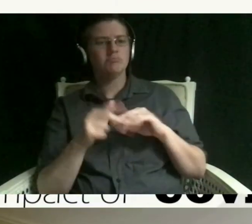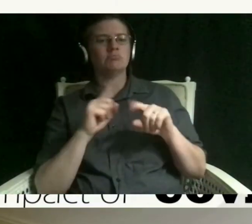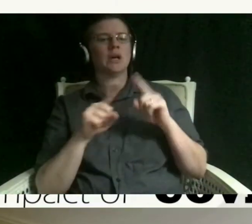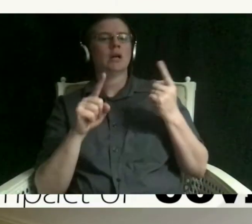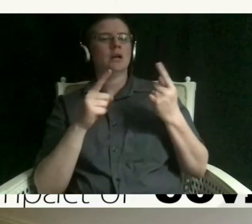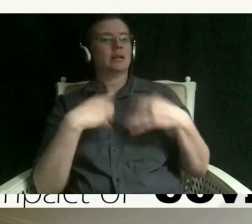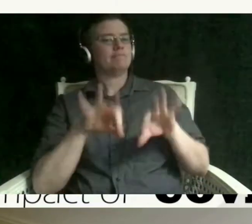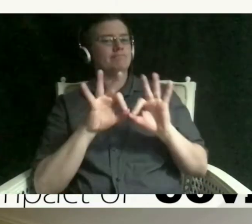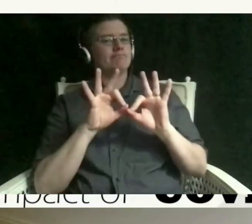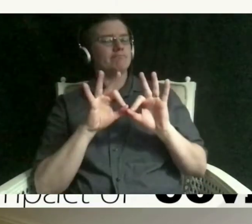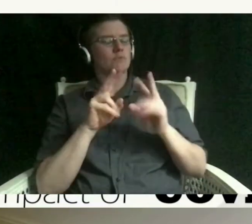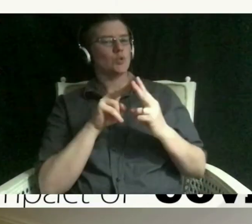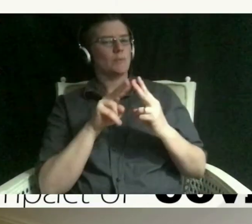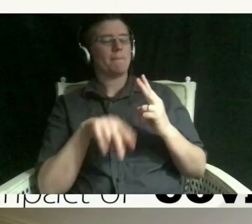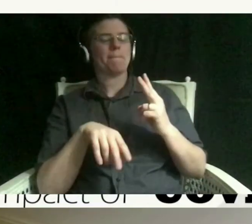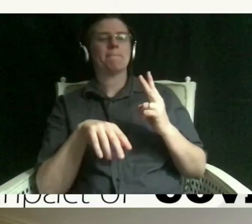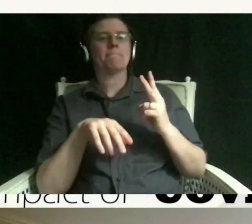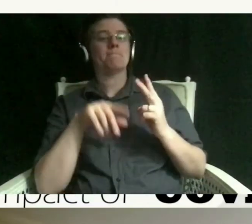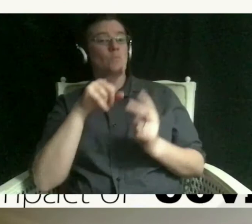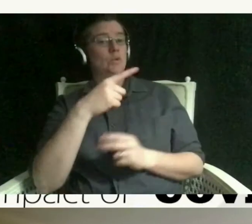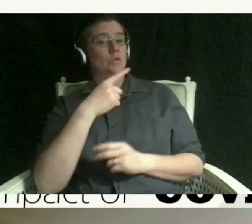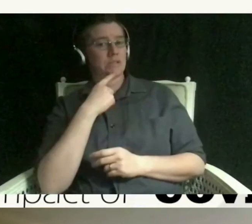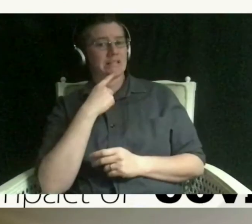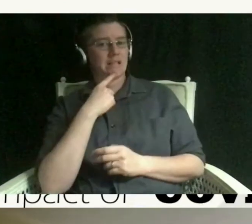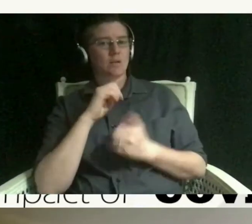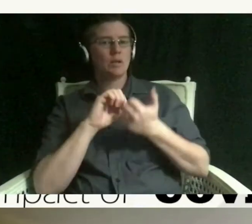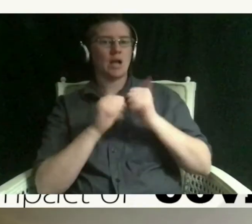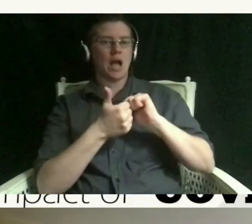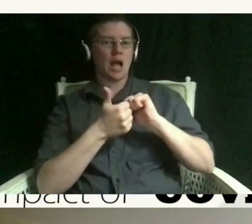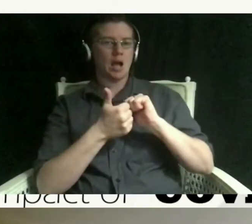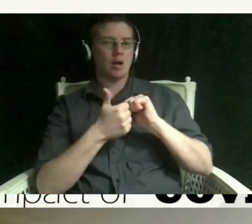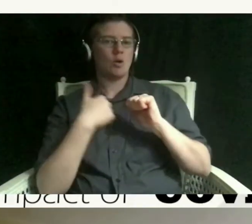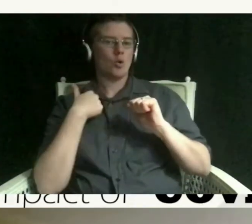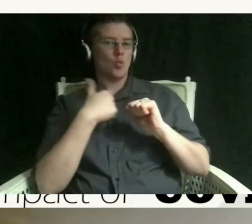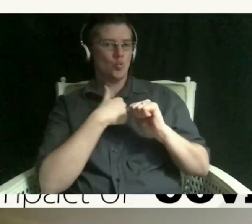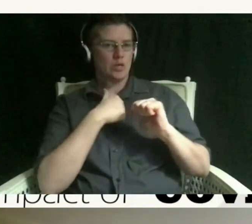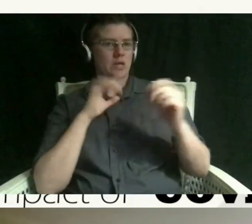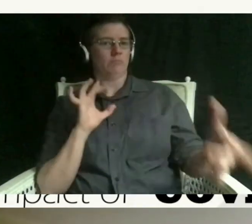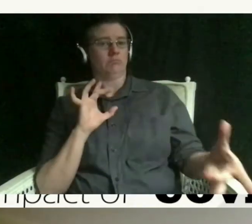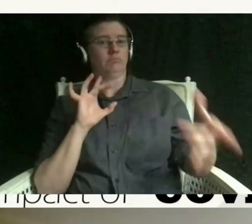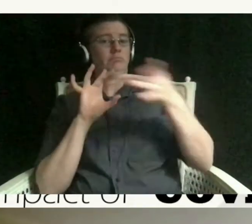but the one that you just raised about how do we rebuild bonds is a critical issue but i want to